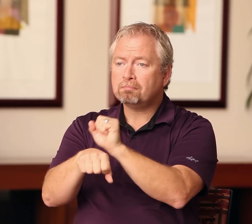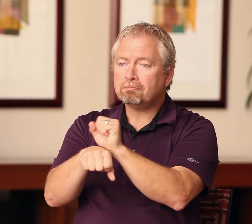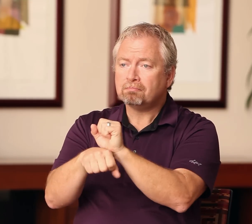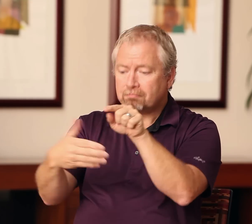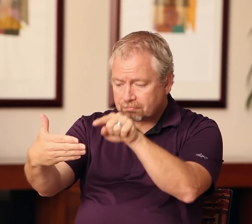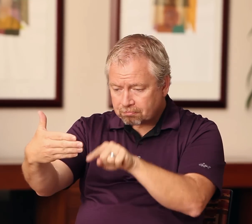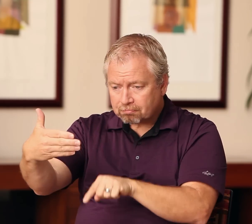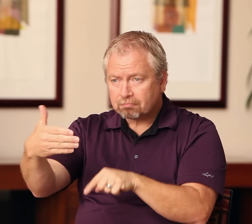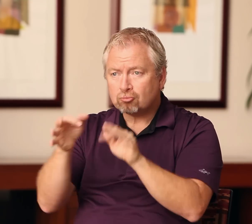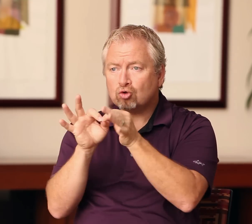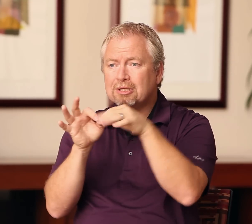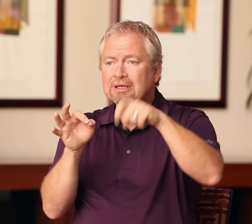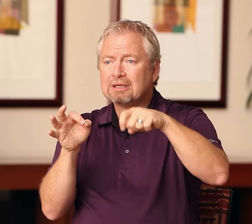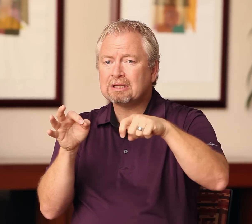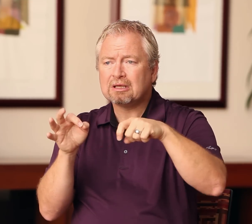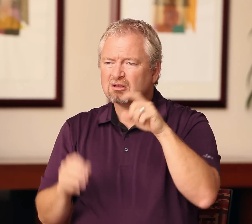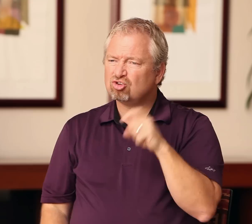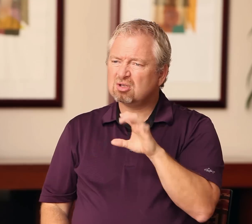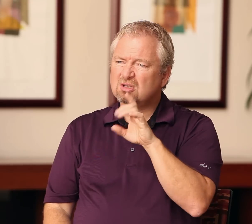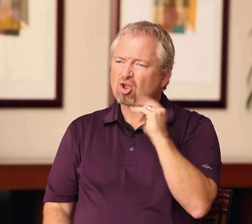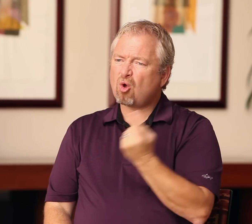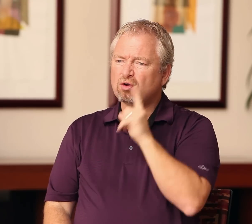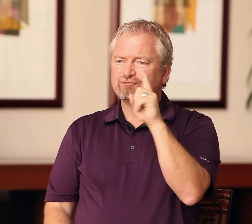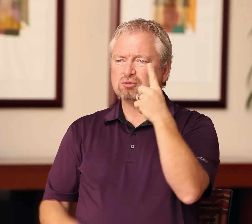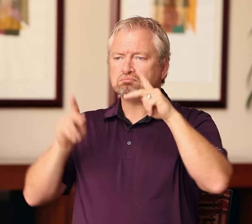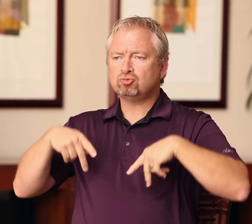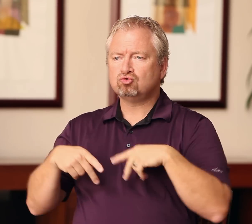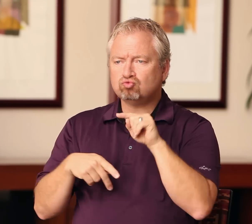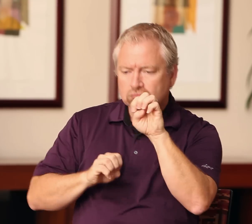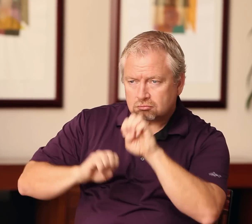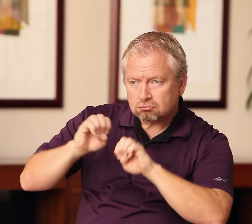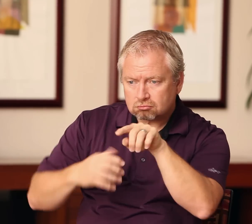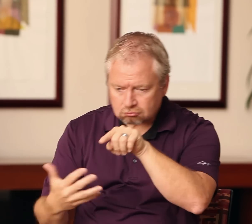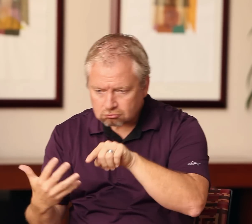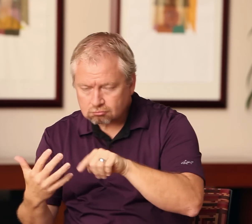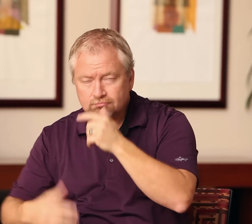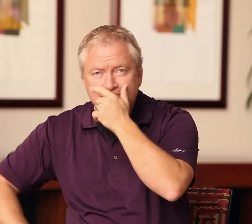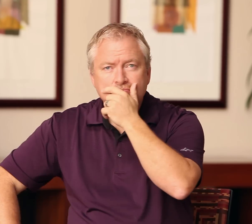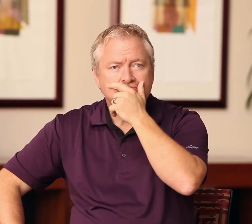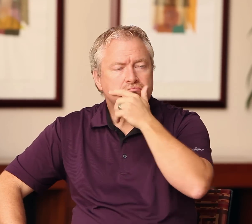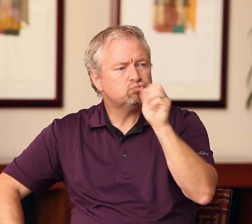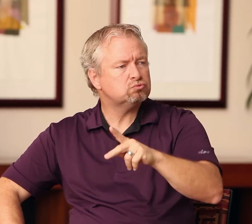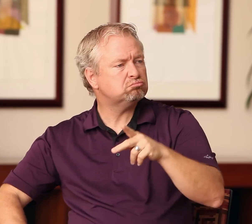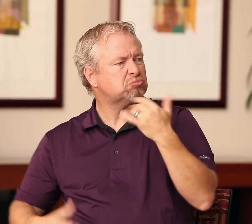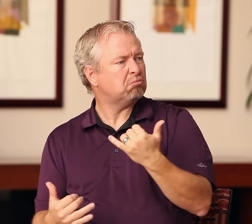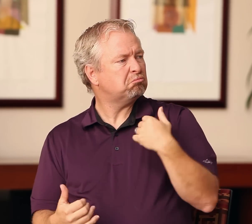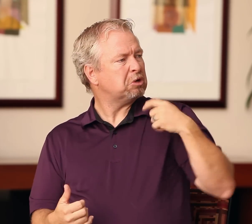Anytime there is a job request for an interpreter, a CDI should be the very first person who evaluates the request, and makes the decision whether a hearing interpreter should be sent